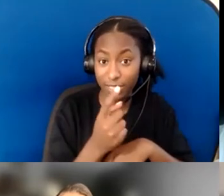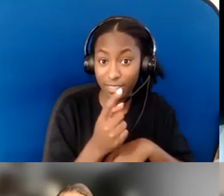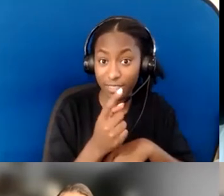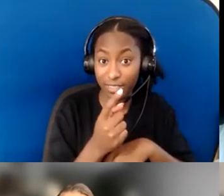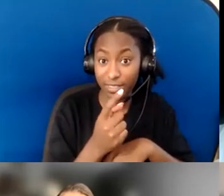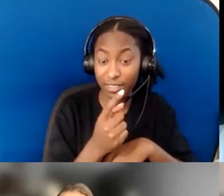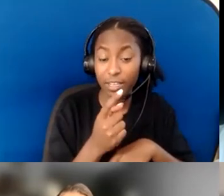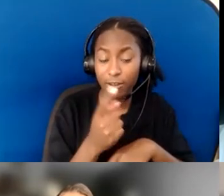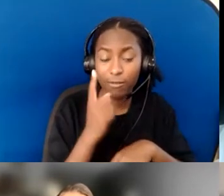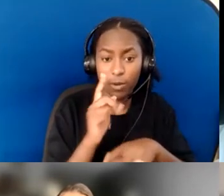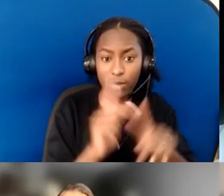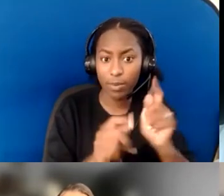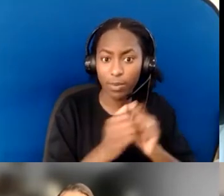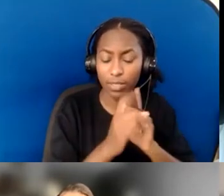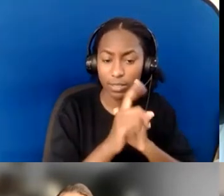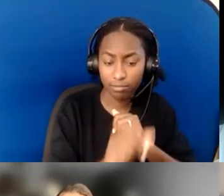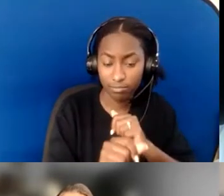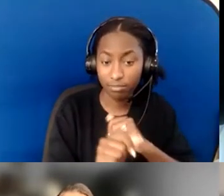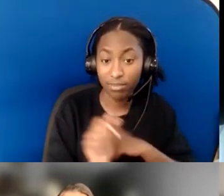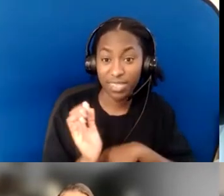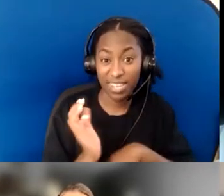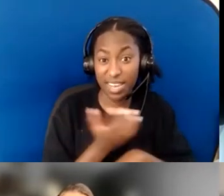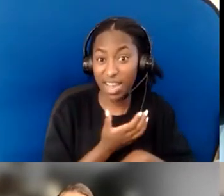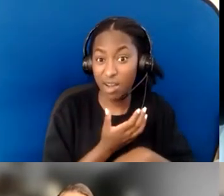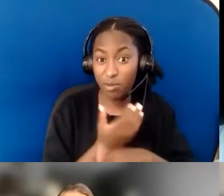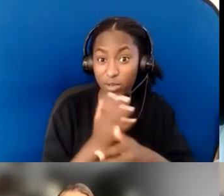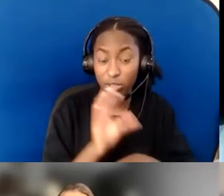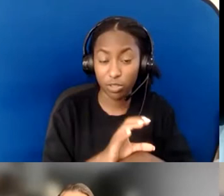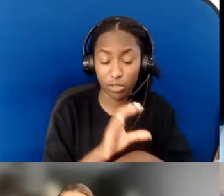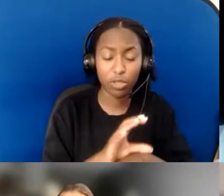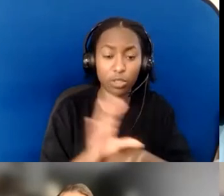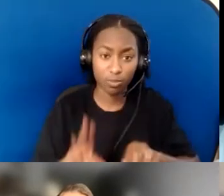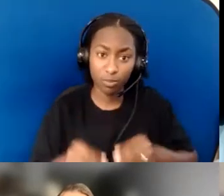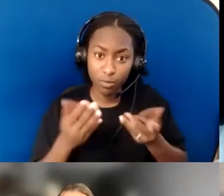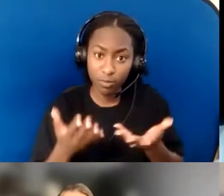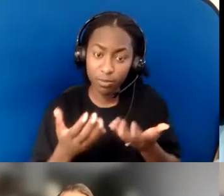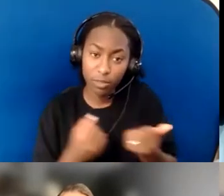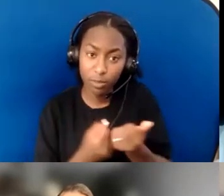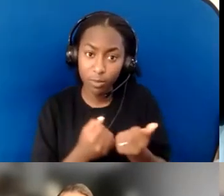is standing by to provide support to those persons;